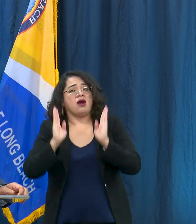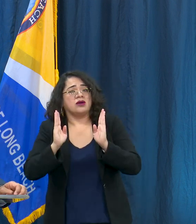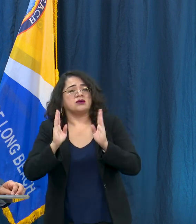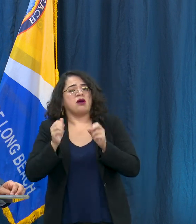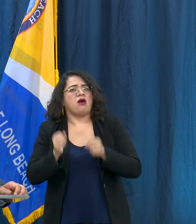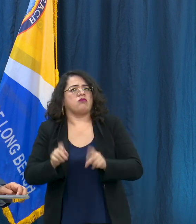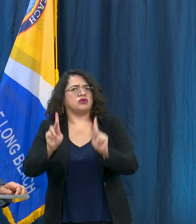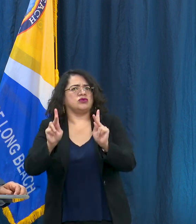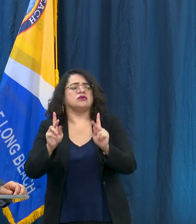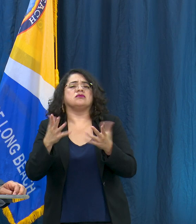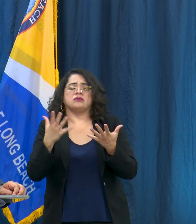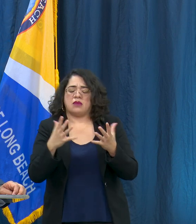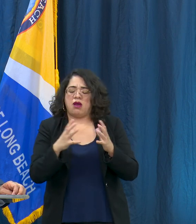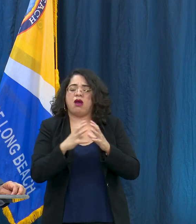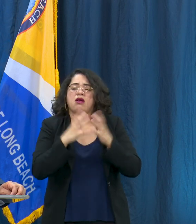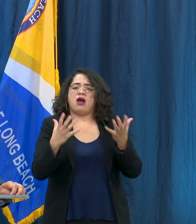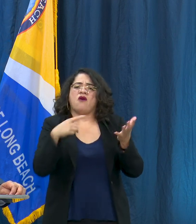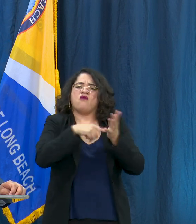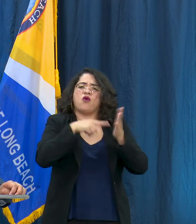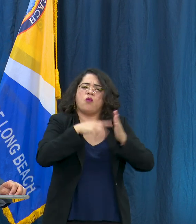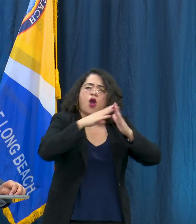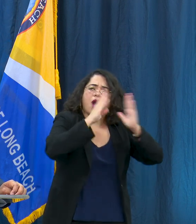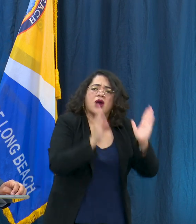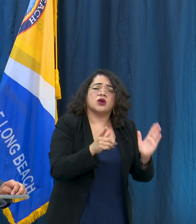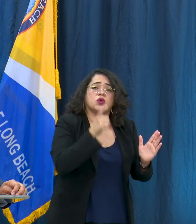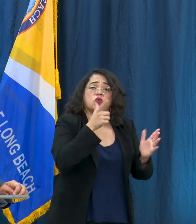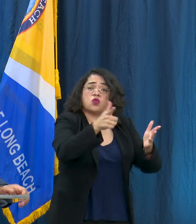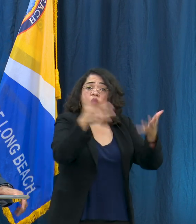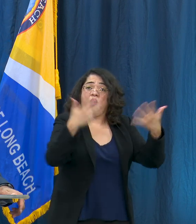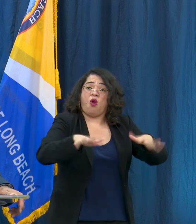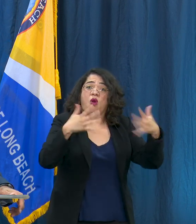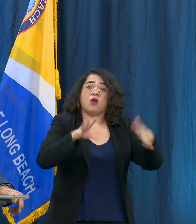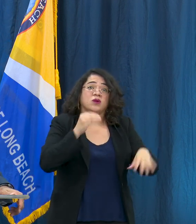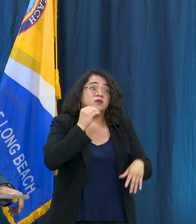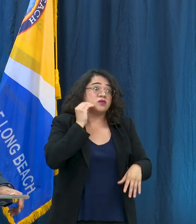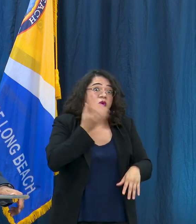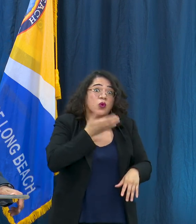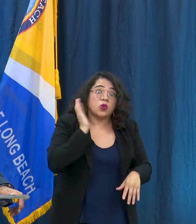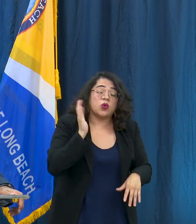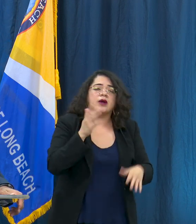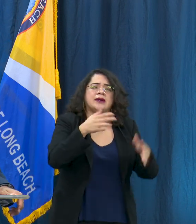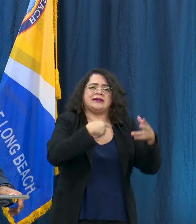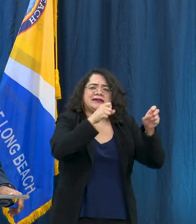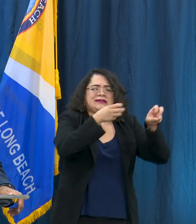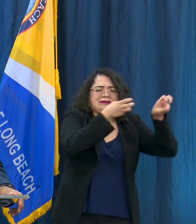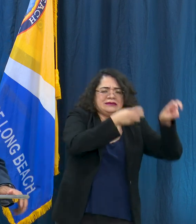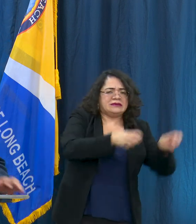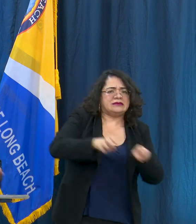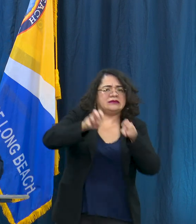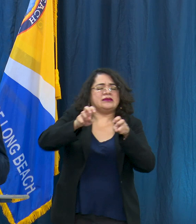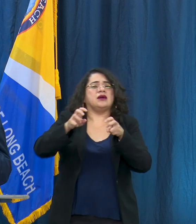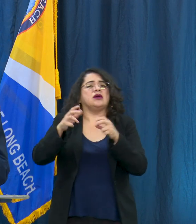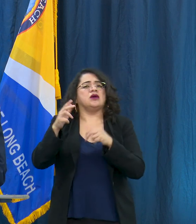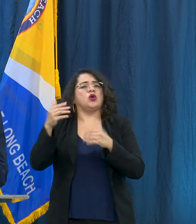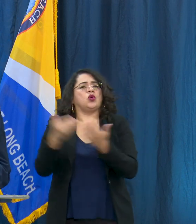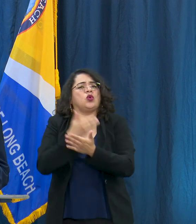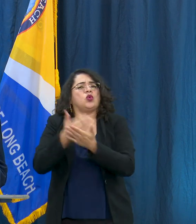affordable housing and housing for people experiencing homelessness as they transitioned the housing that is being built right now much of which on the